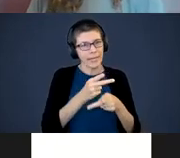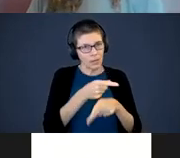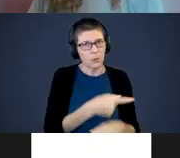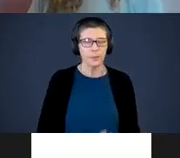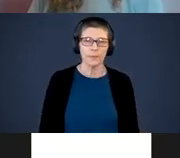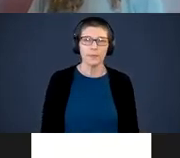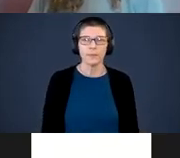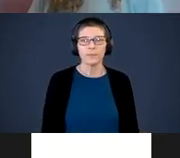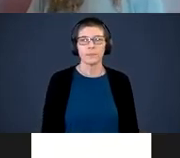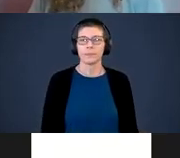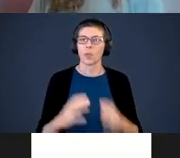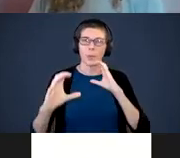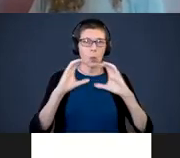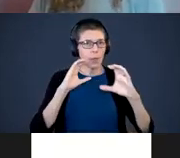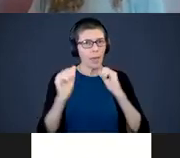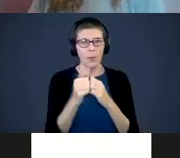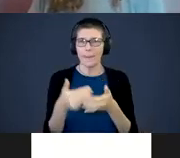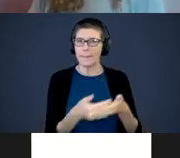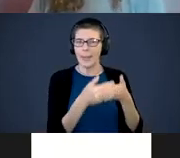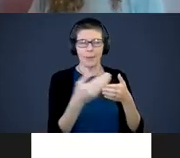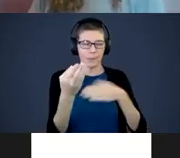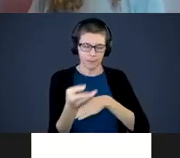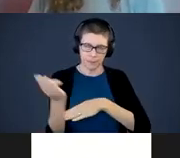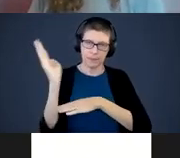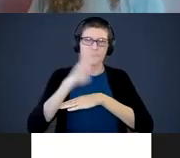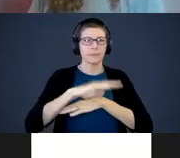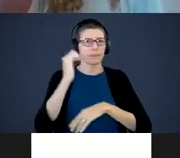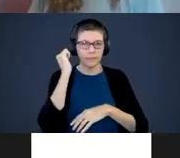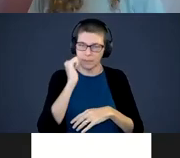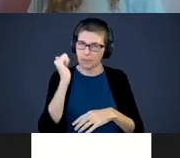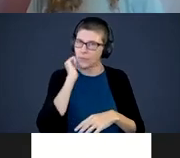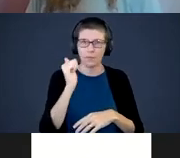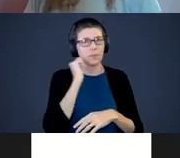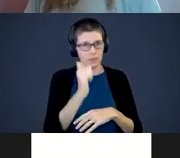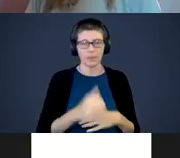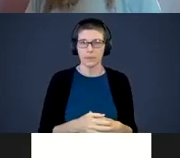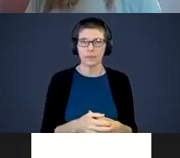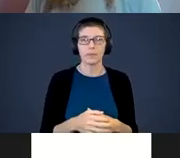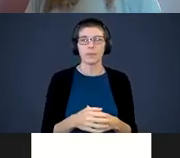Communicate with your baby all day throughout the day. Stay close to them.